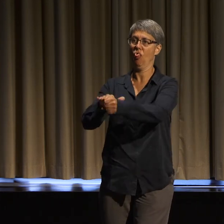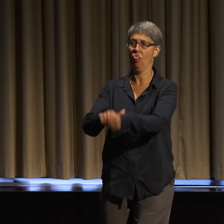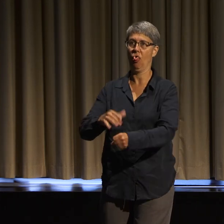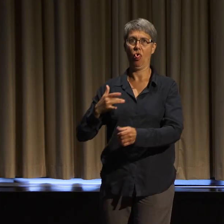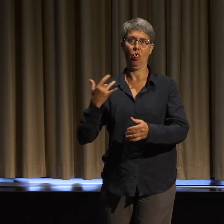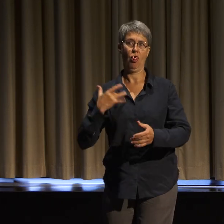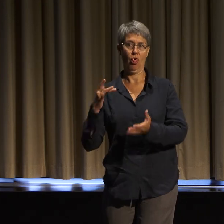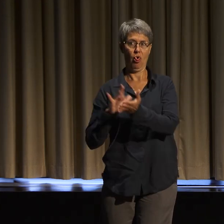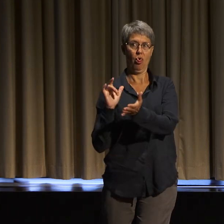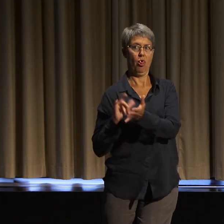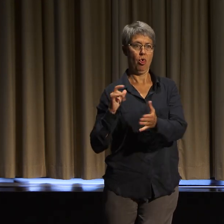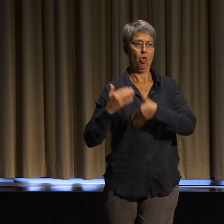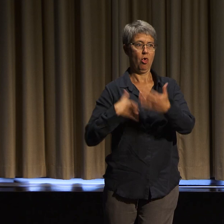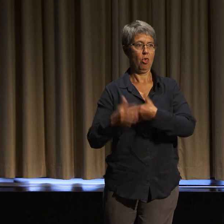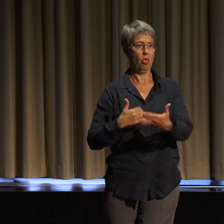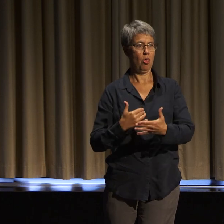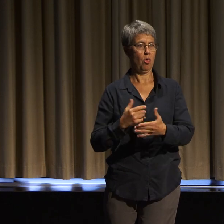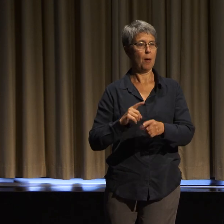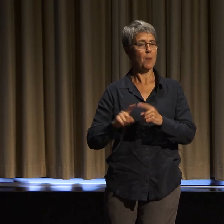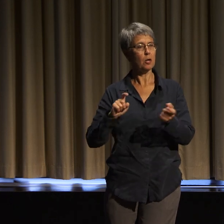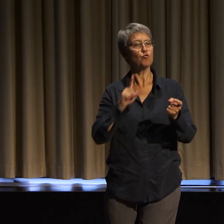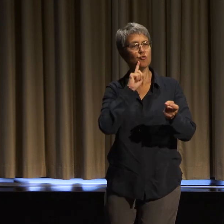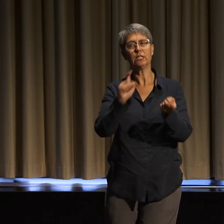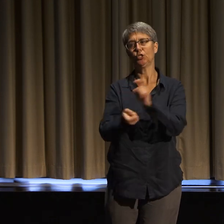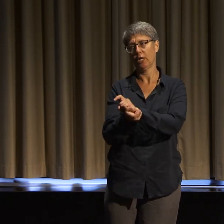Because these kind of spaces like the one that we're